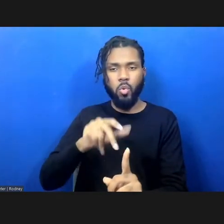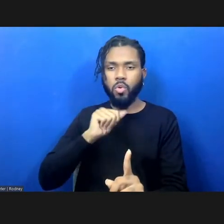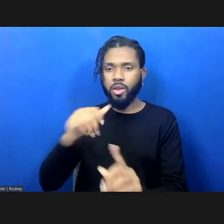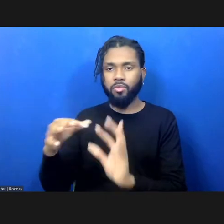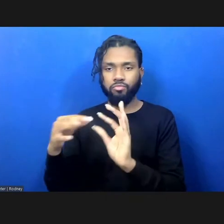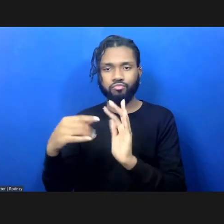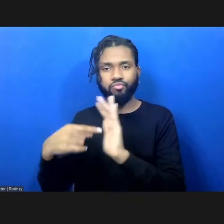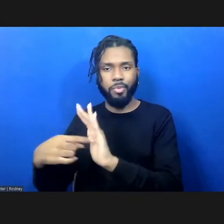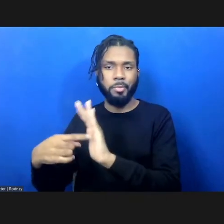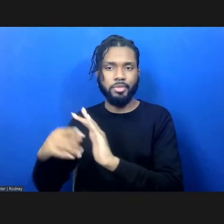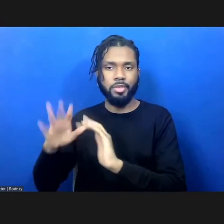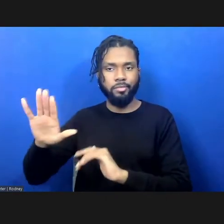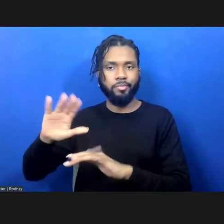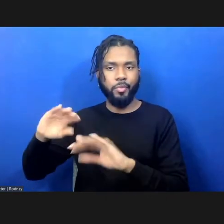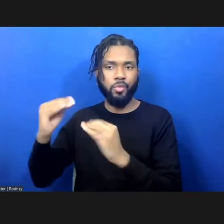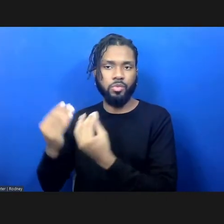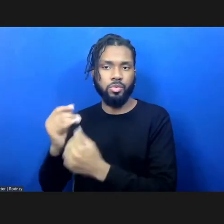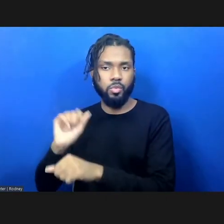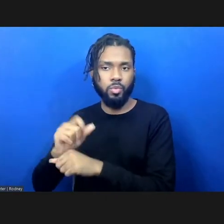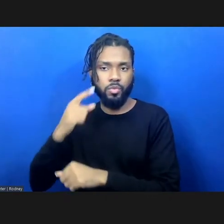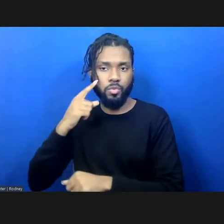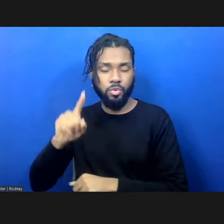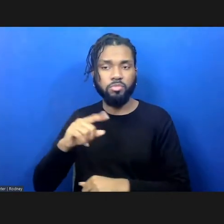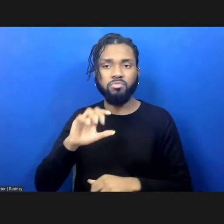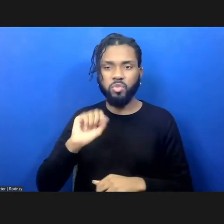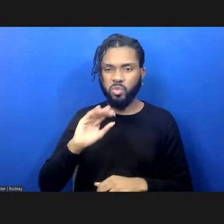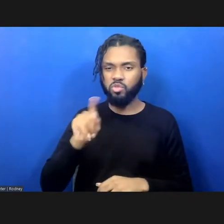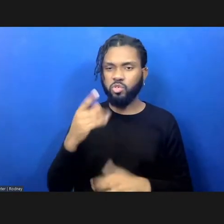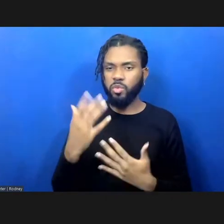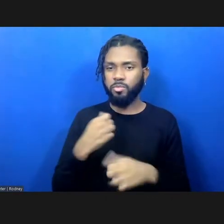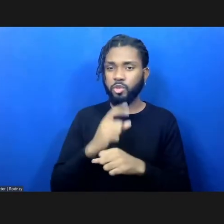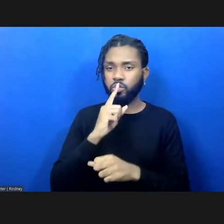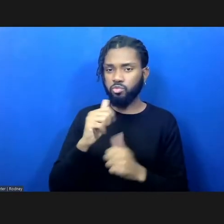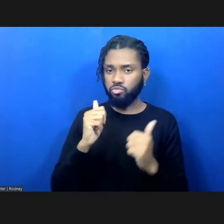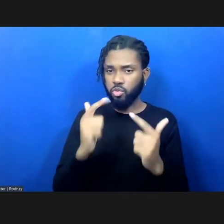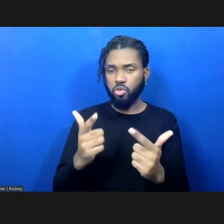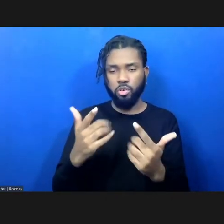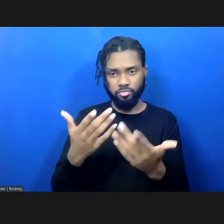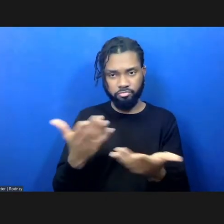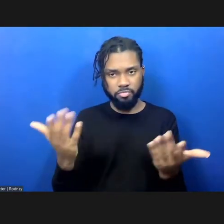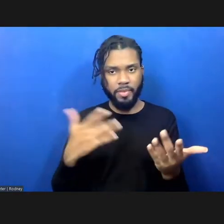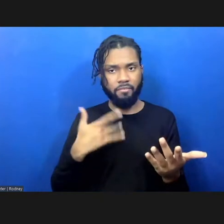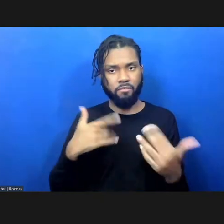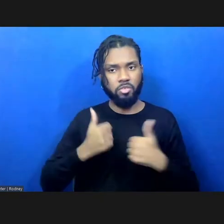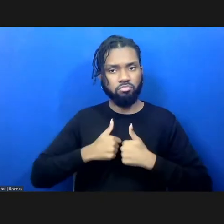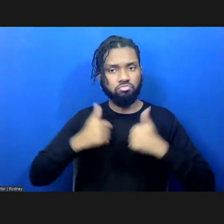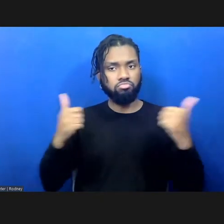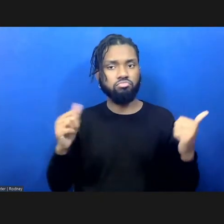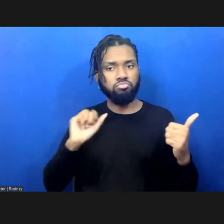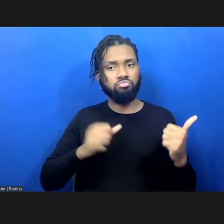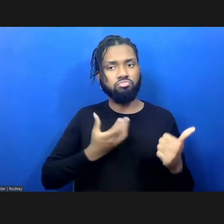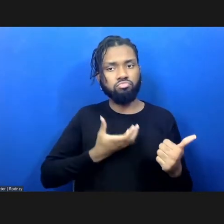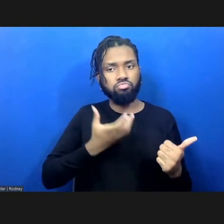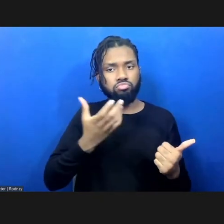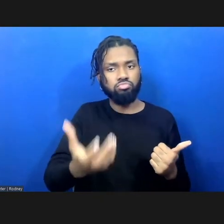So, I just want to make sure everyone feels free to speak from their "I."